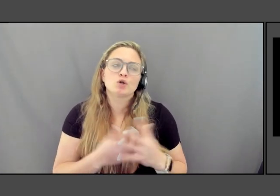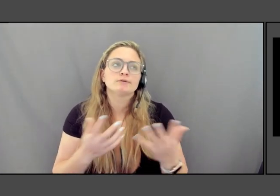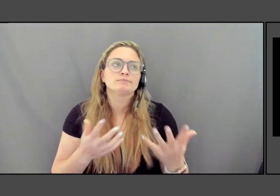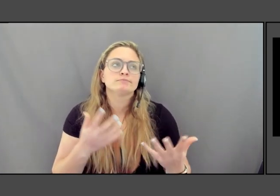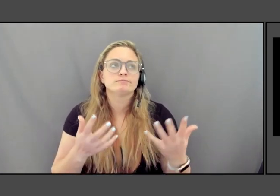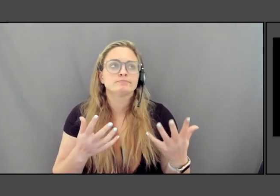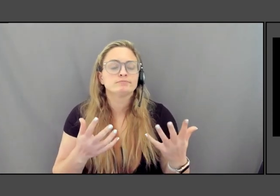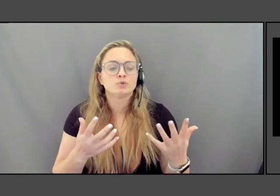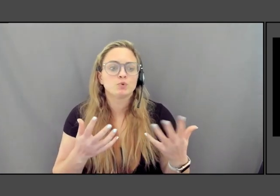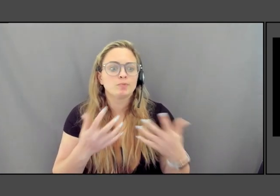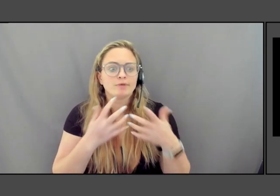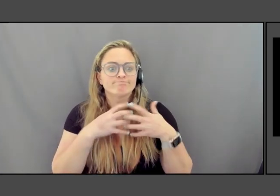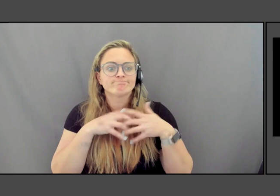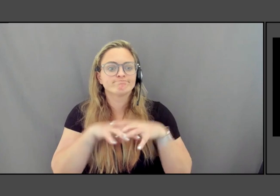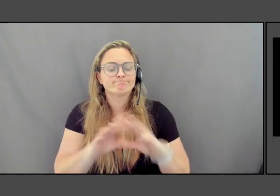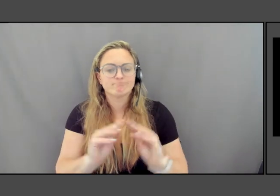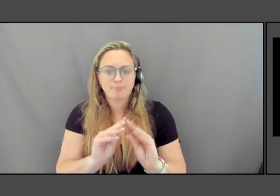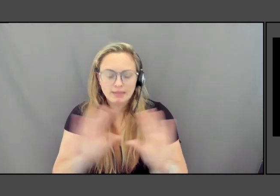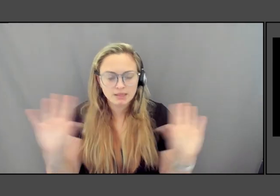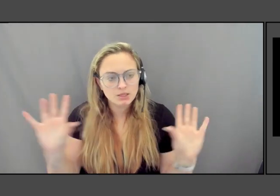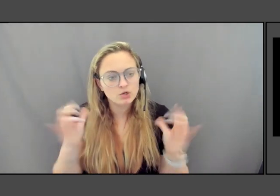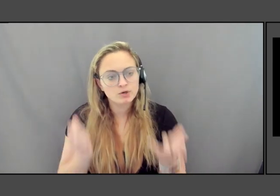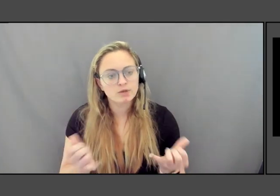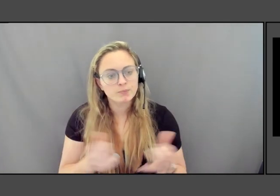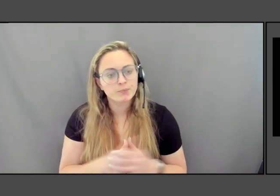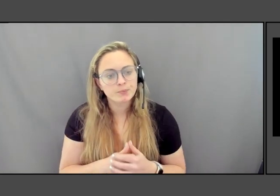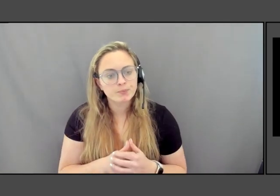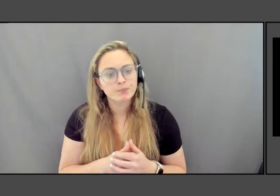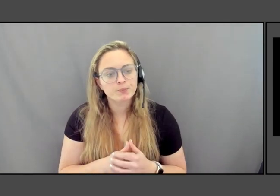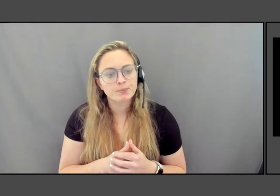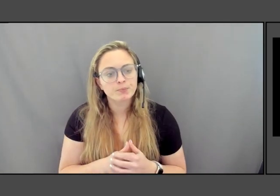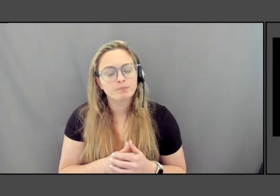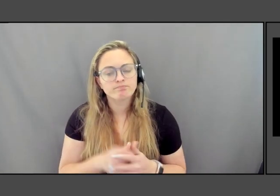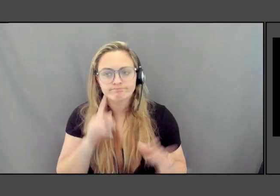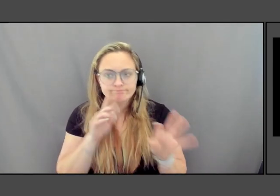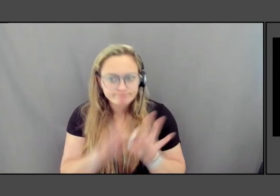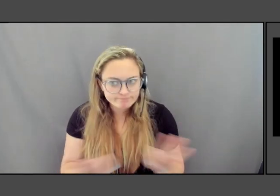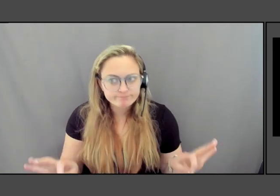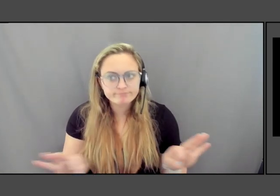And I think it's it's hugely important because if you never see yourself